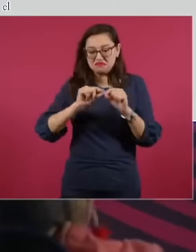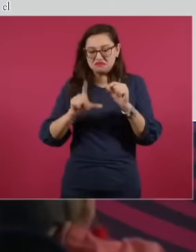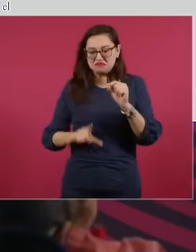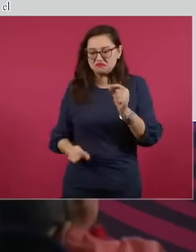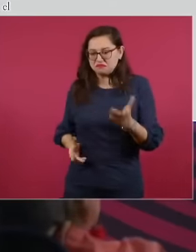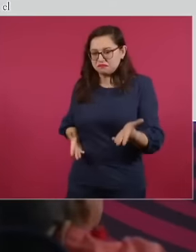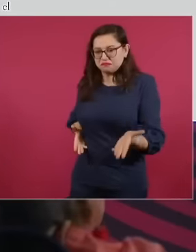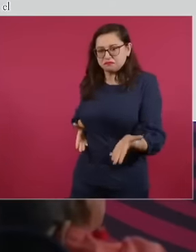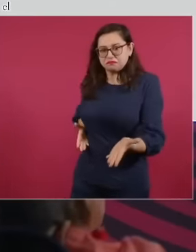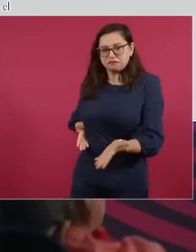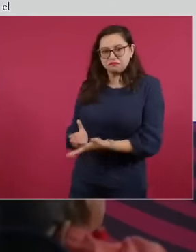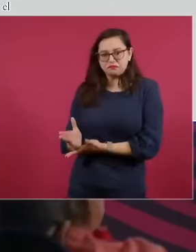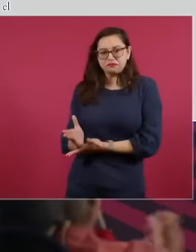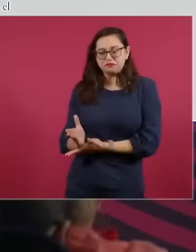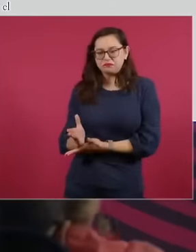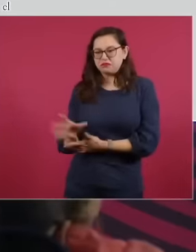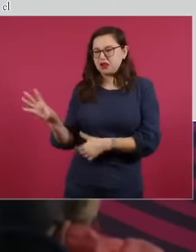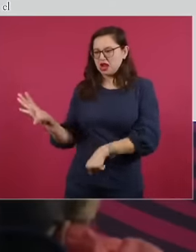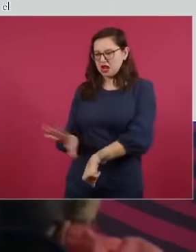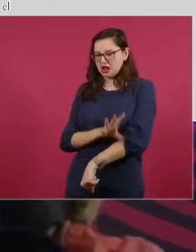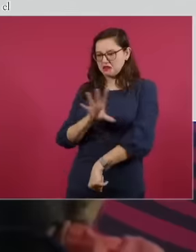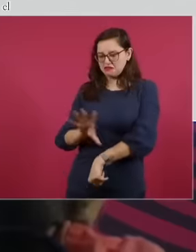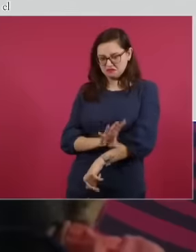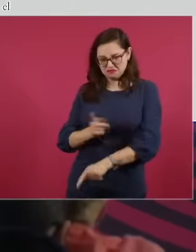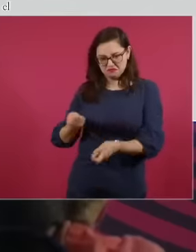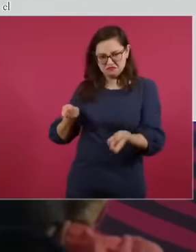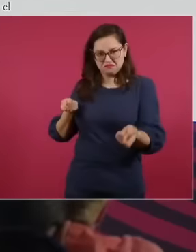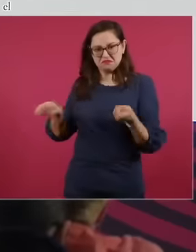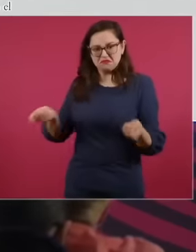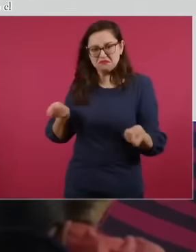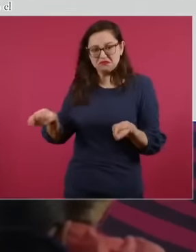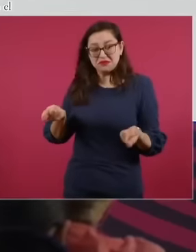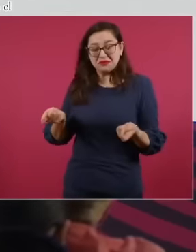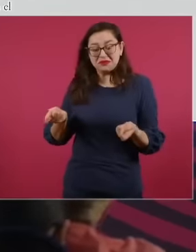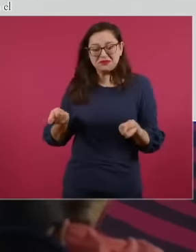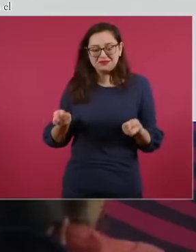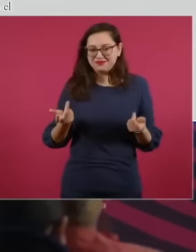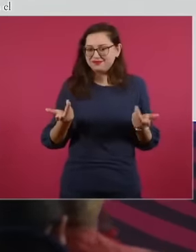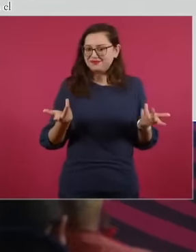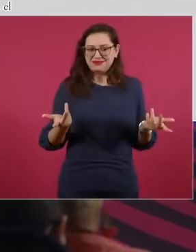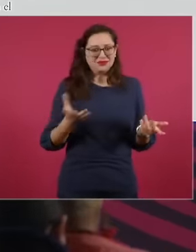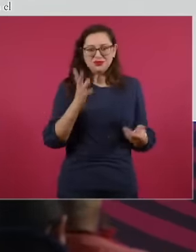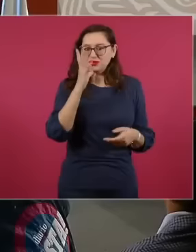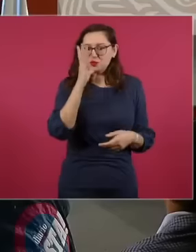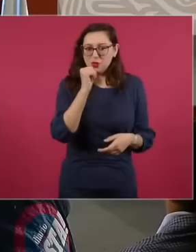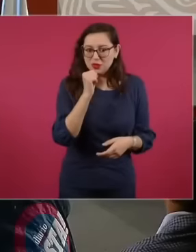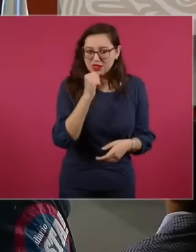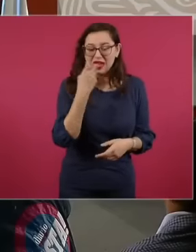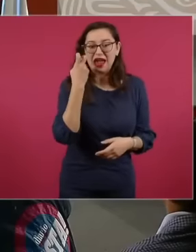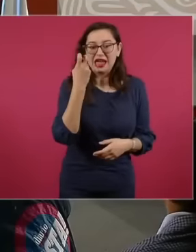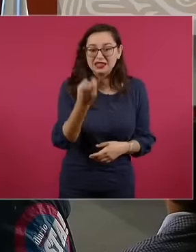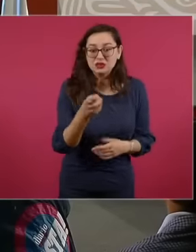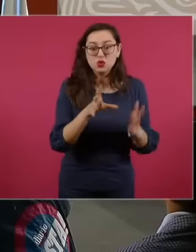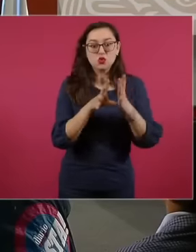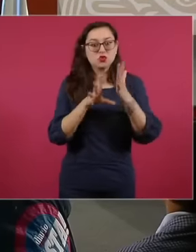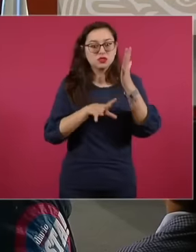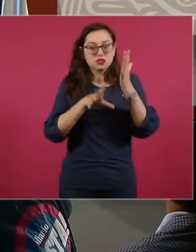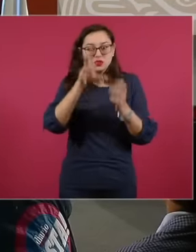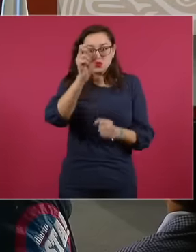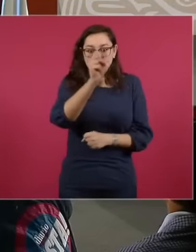, they could not do so, the generation of